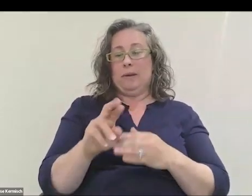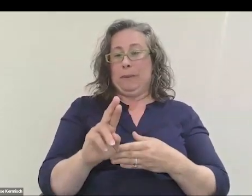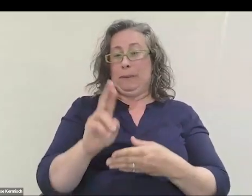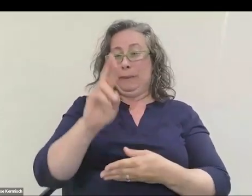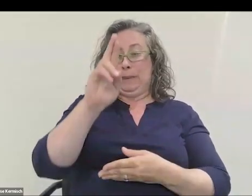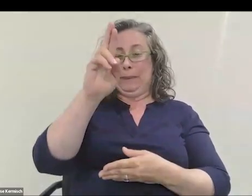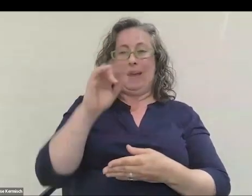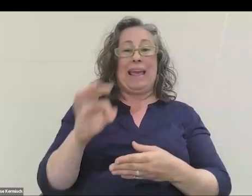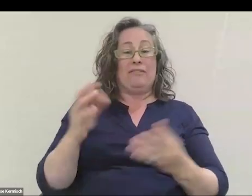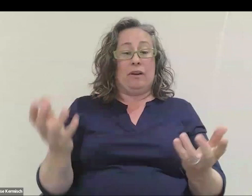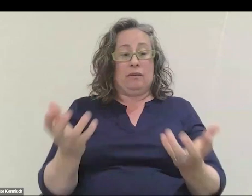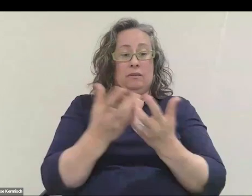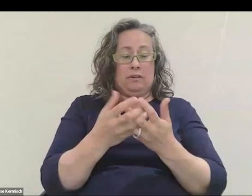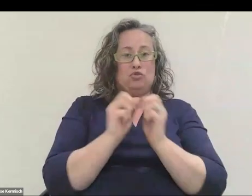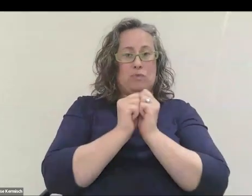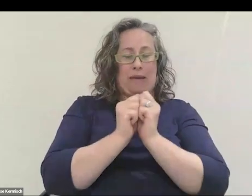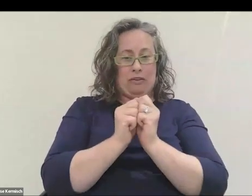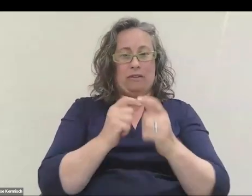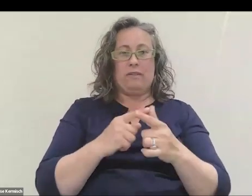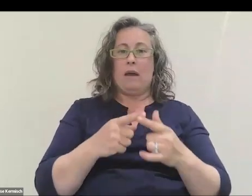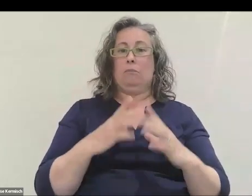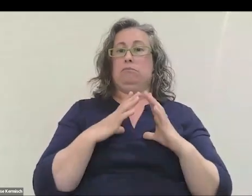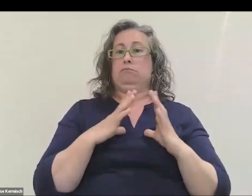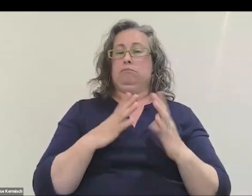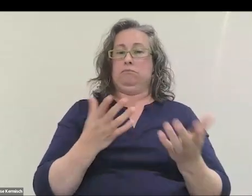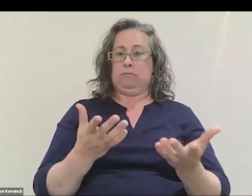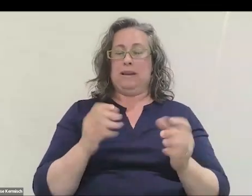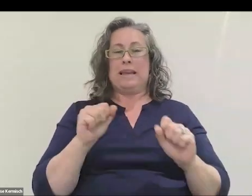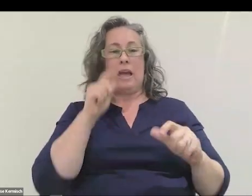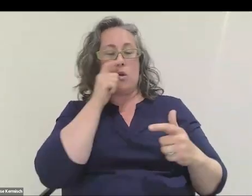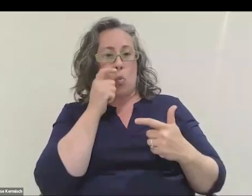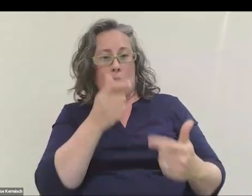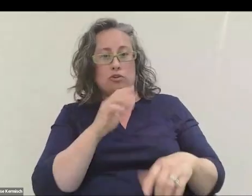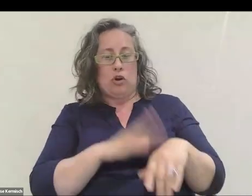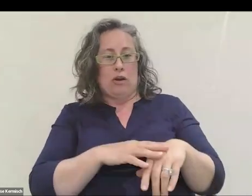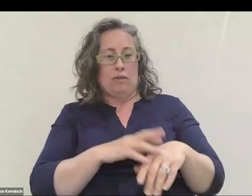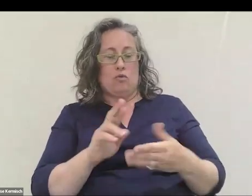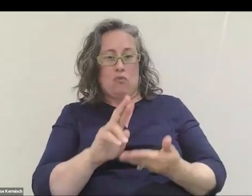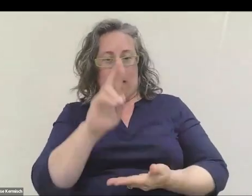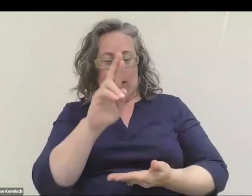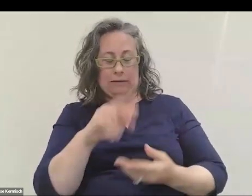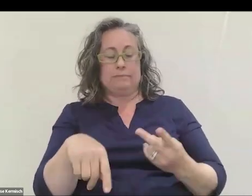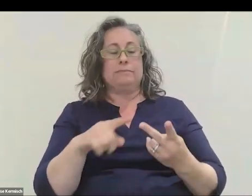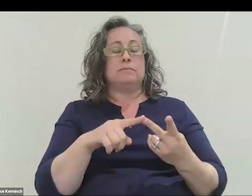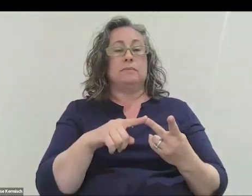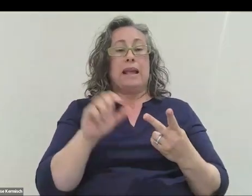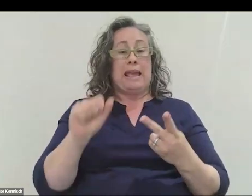If you put two and two together, you're like, "Okay," basically, three things. It can launch on a rocket, it can do something useful,